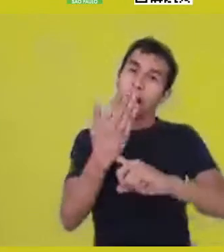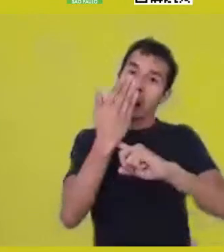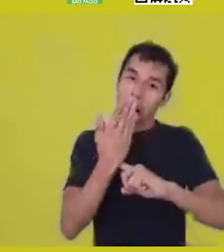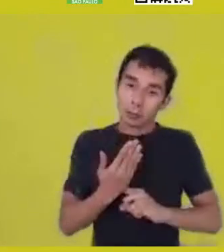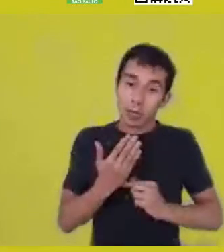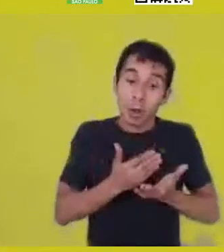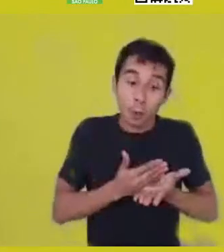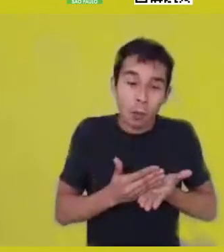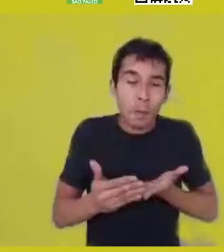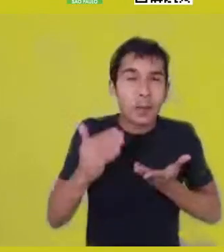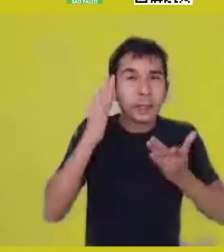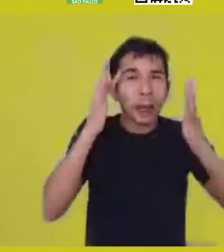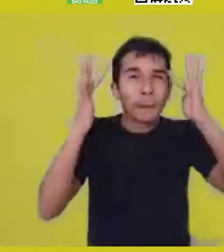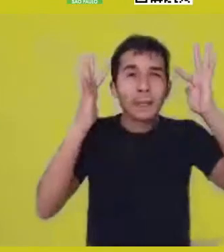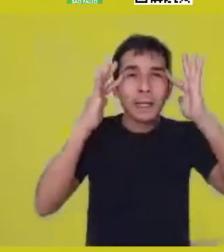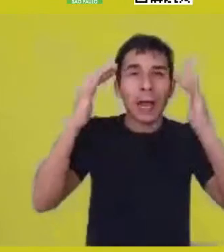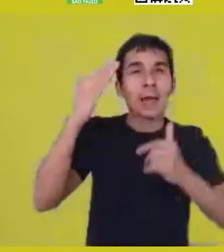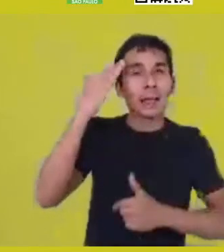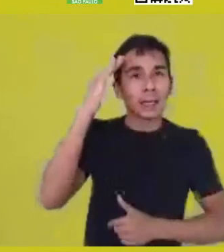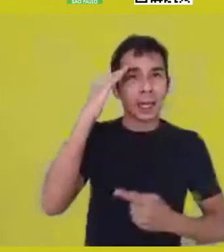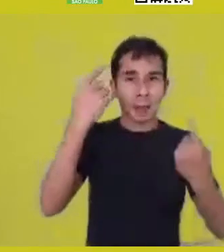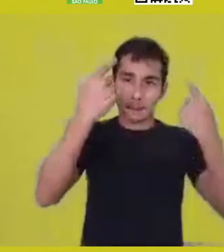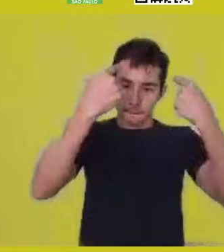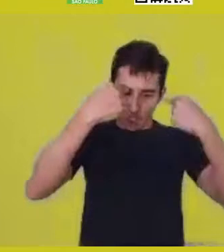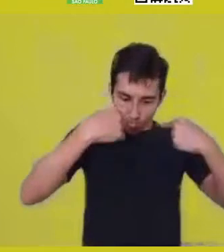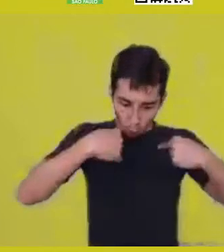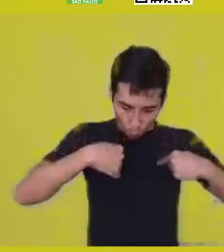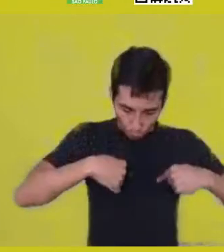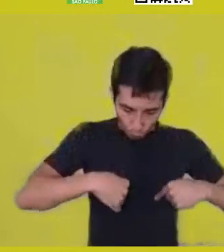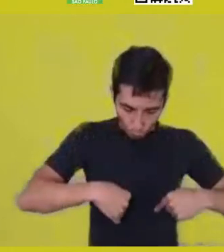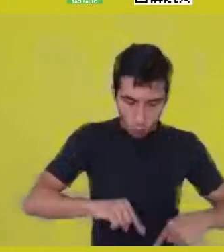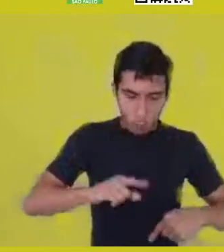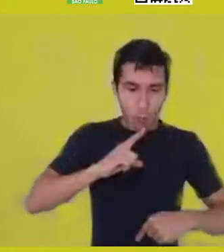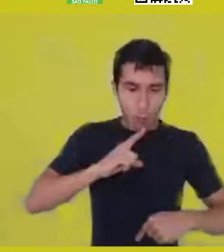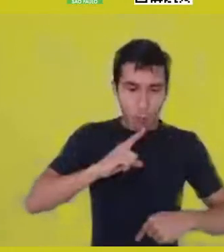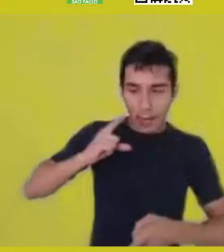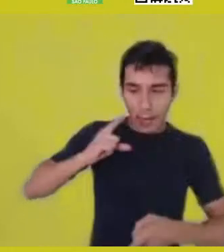your body as a territory that imprints this mythopoetic,